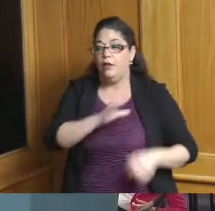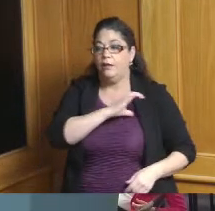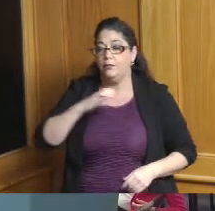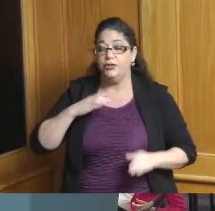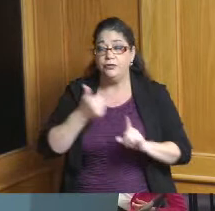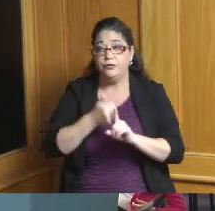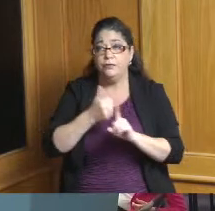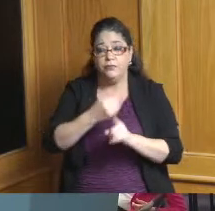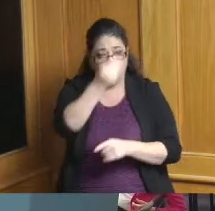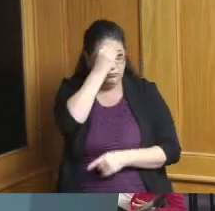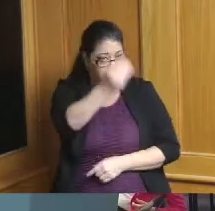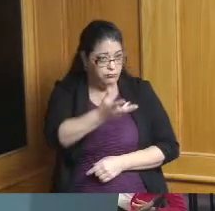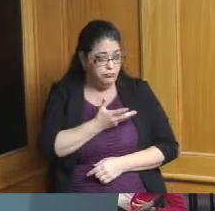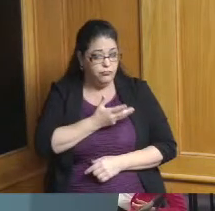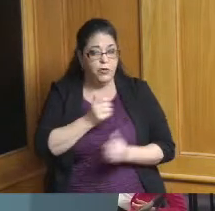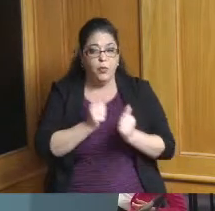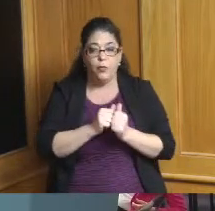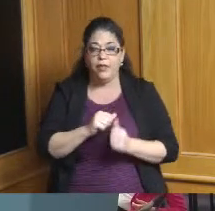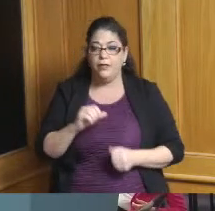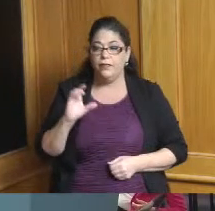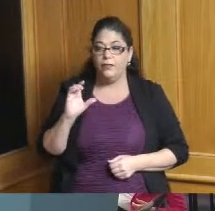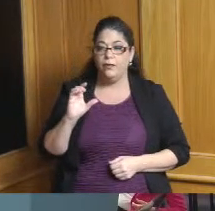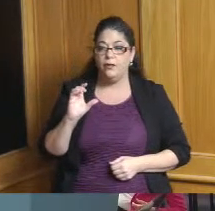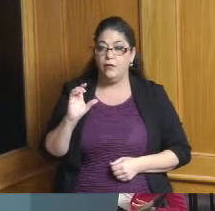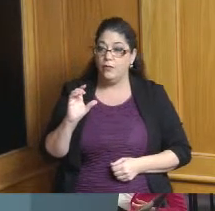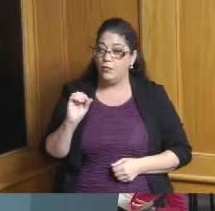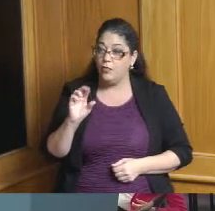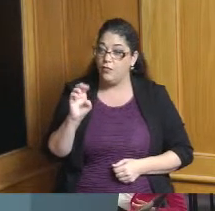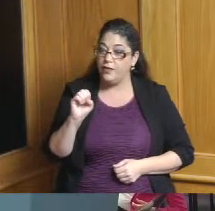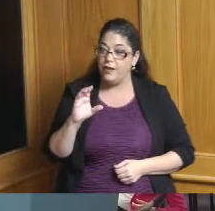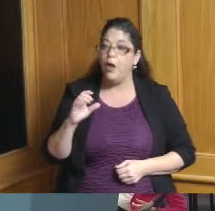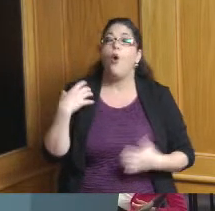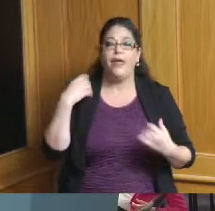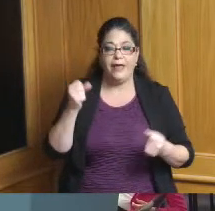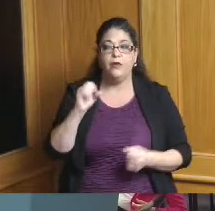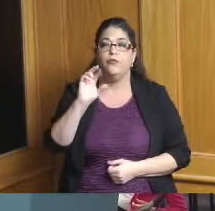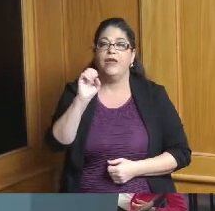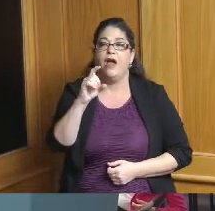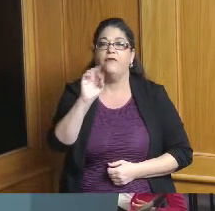that through recovery act funds and all kinds of other funding from a federal and state level